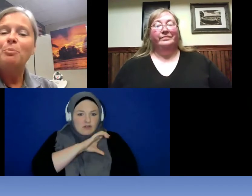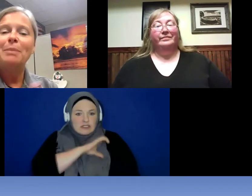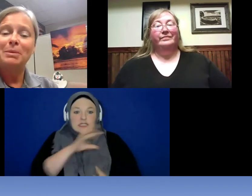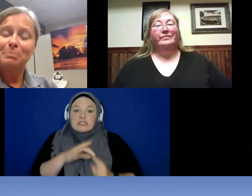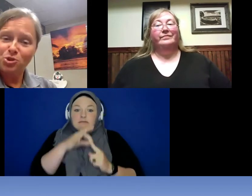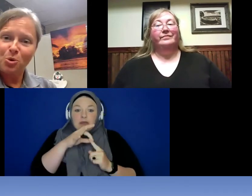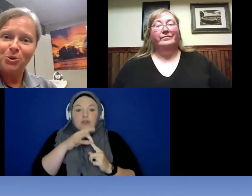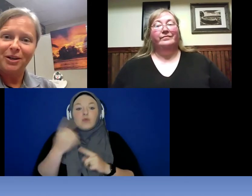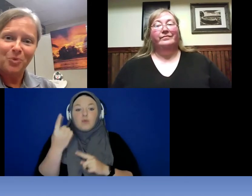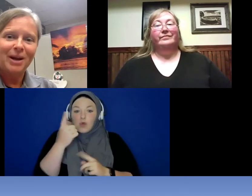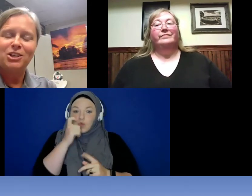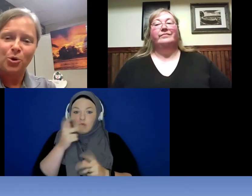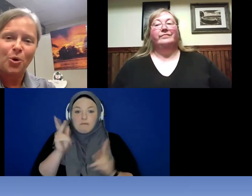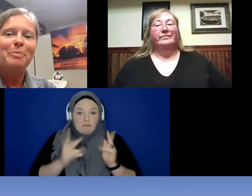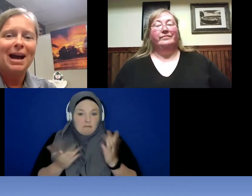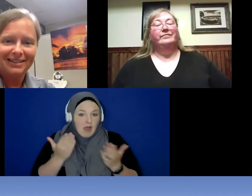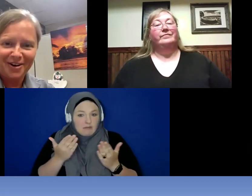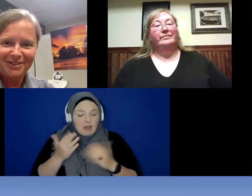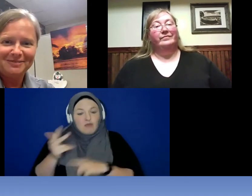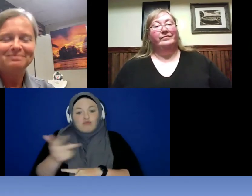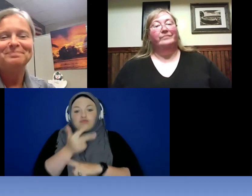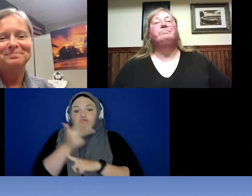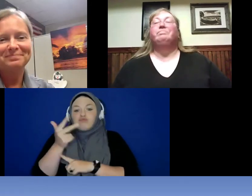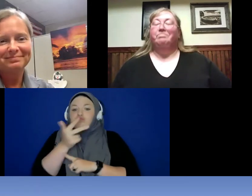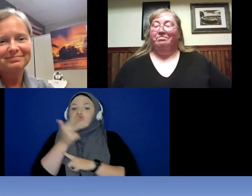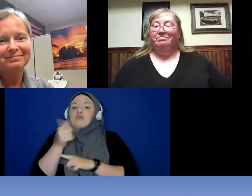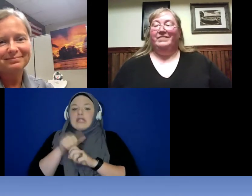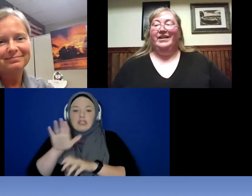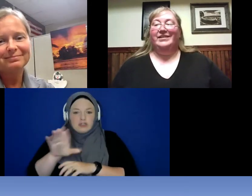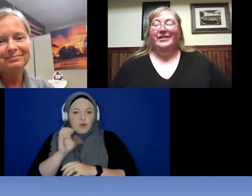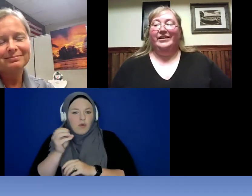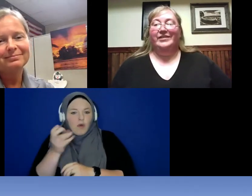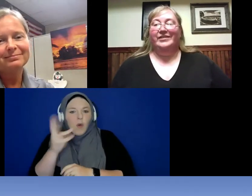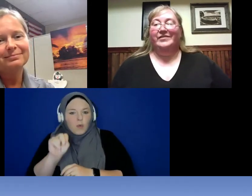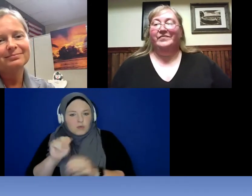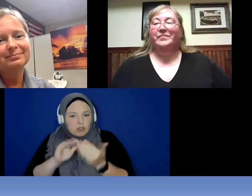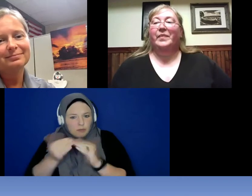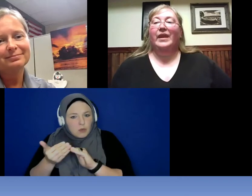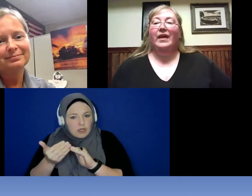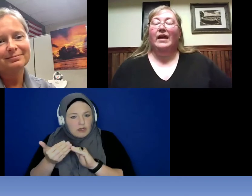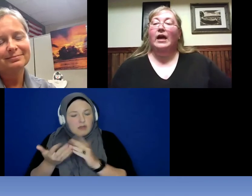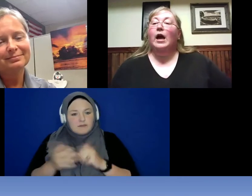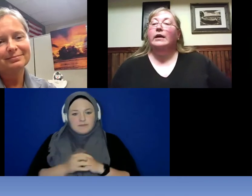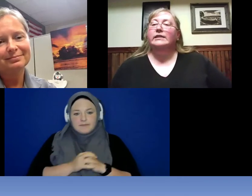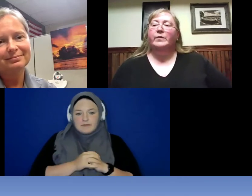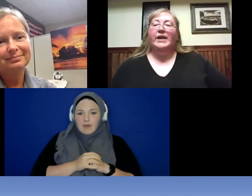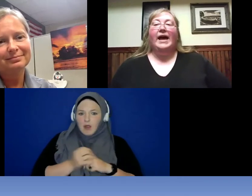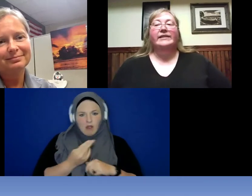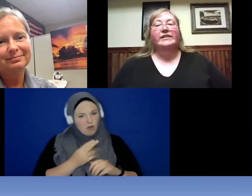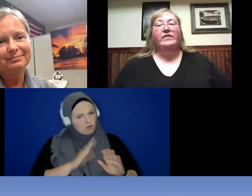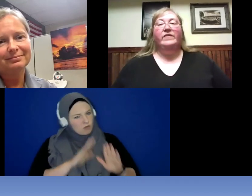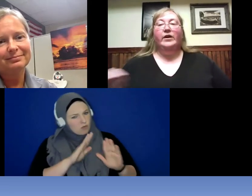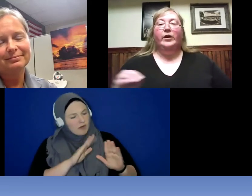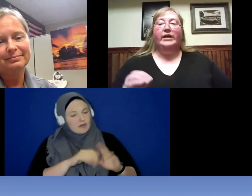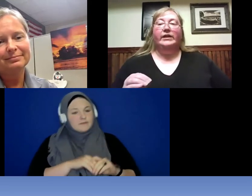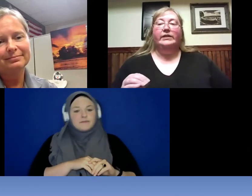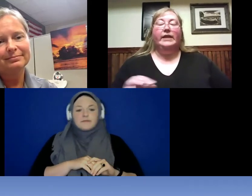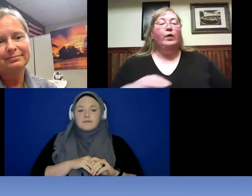might be patrolling right in your back yard . >> DEBBIE JONES: Excellent . Someone asked if there is a